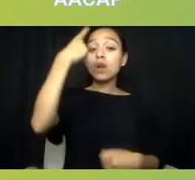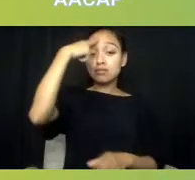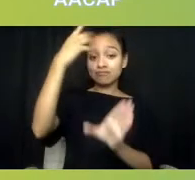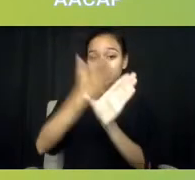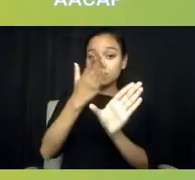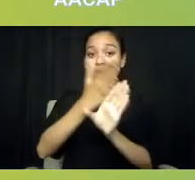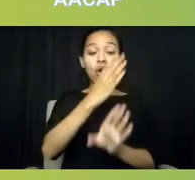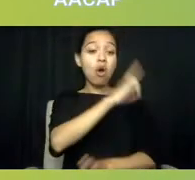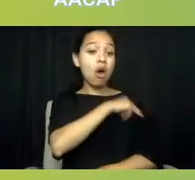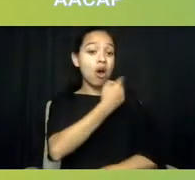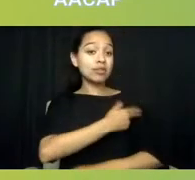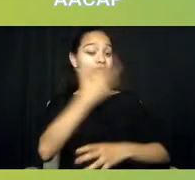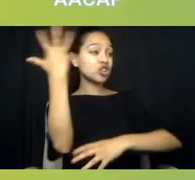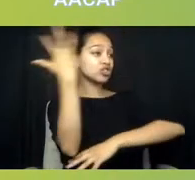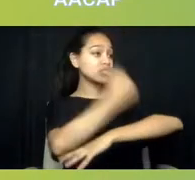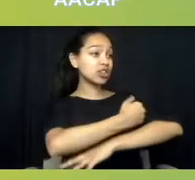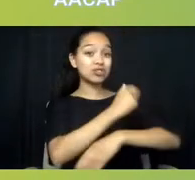because of inadequate staff.